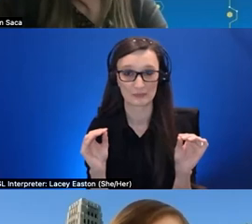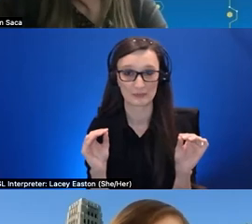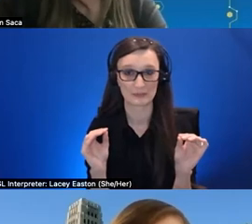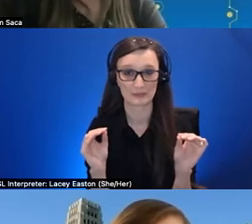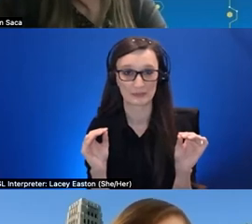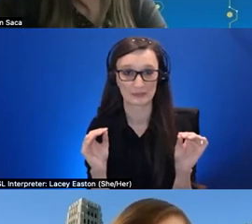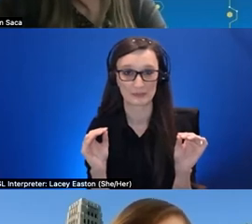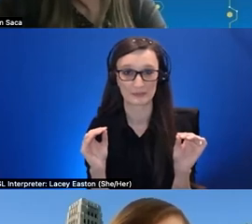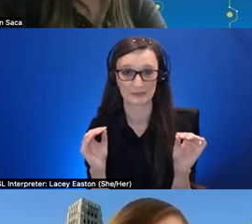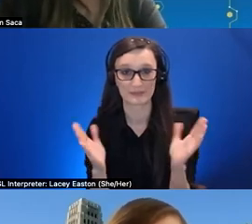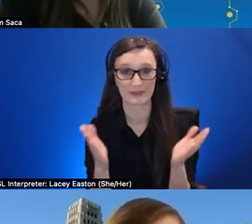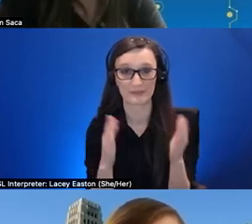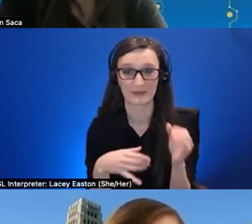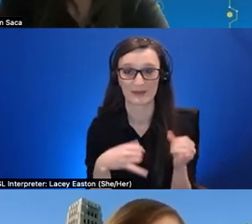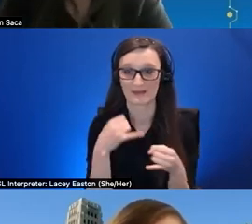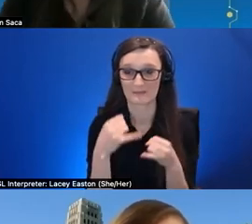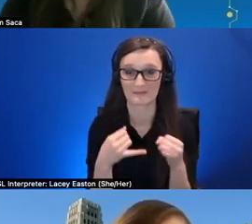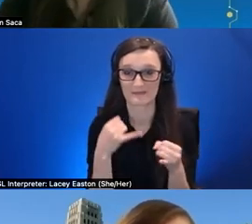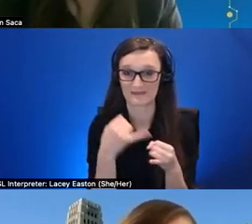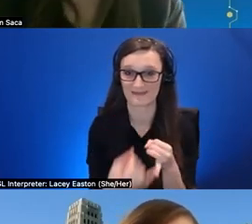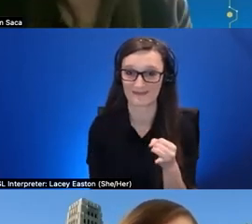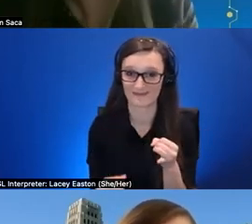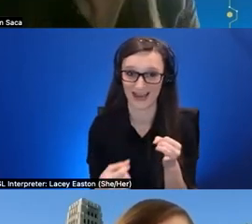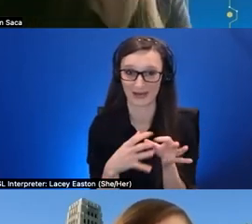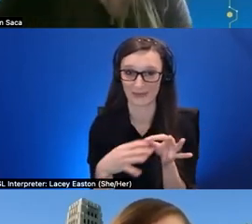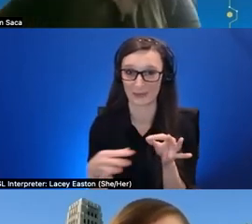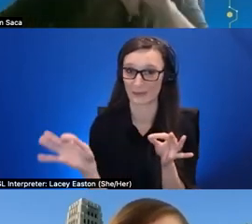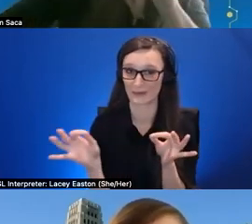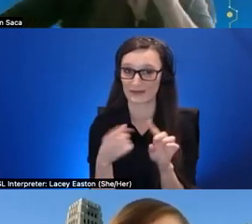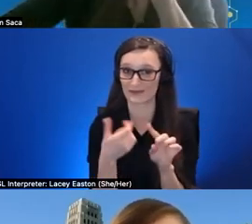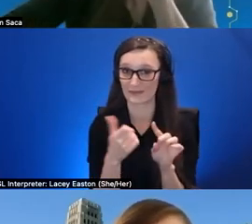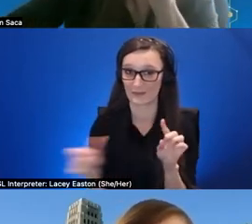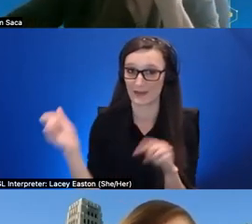parting words from from each of our speakers uh we'll go in order if we started jacob